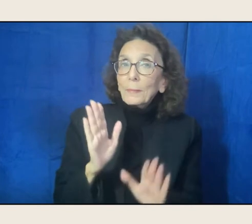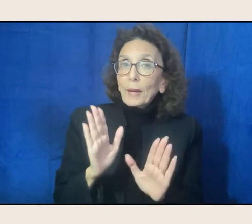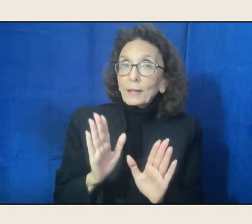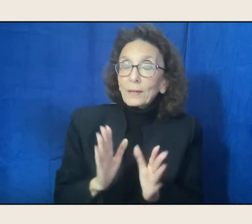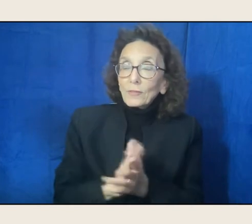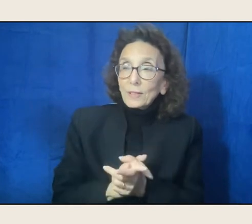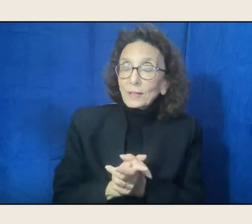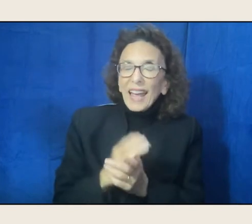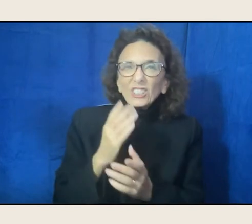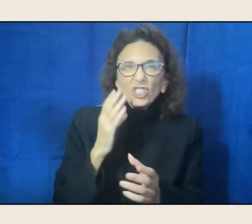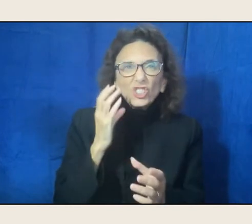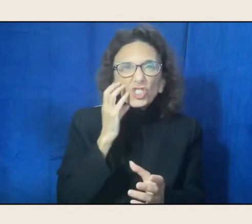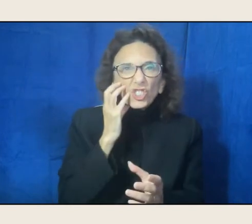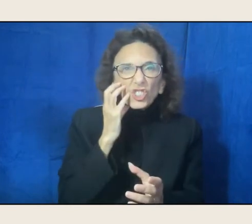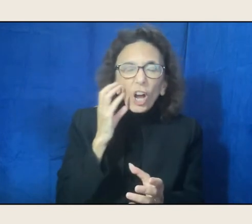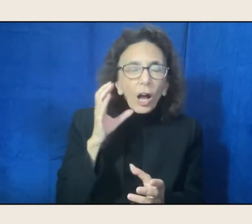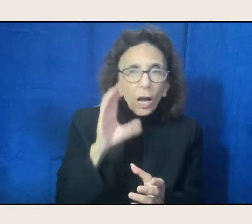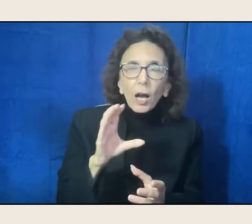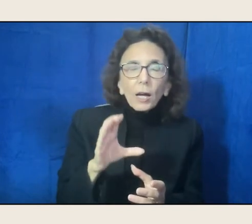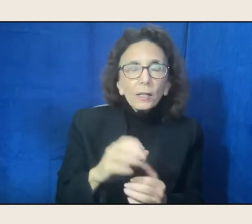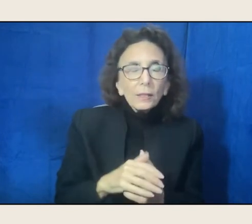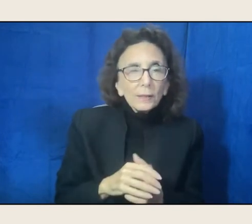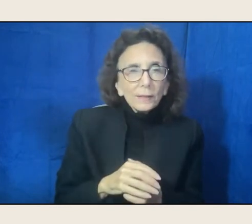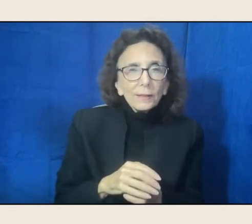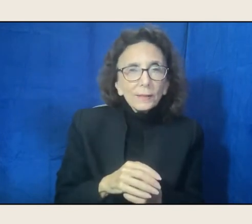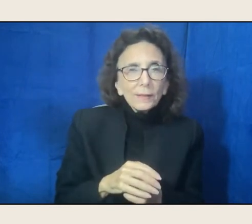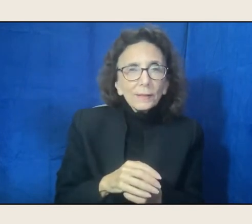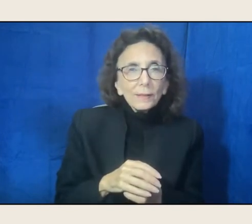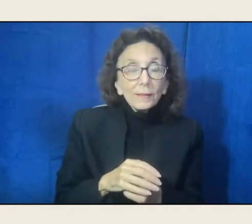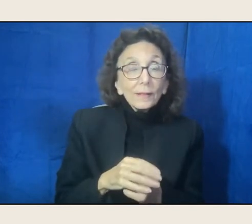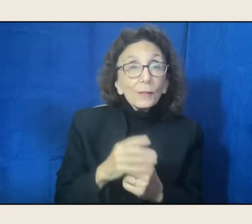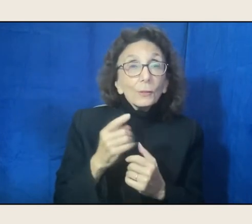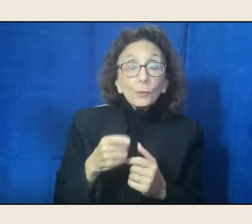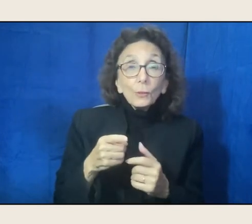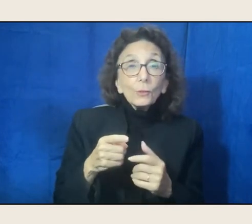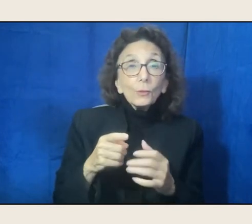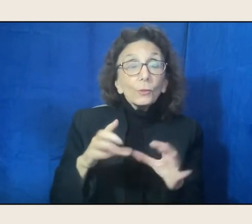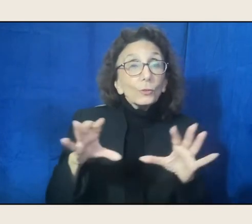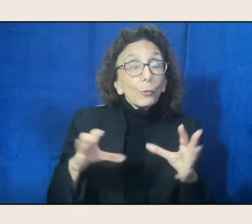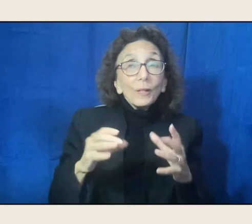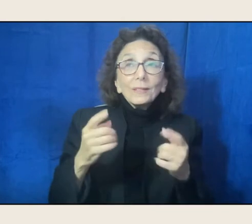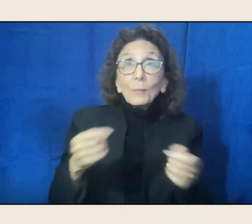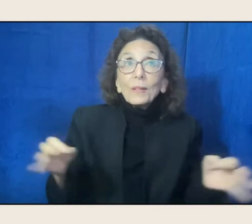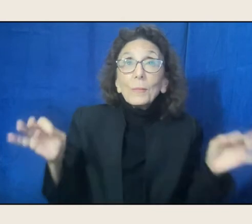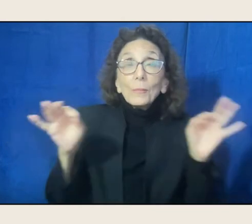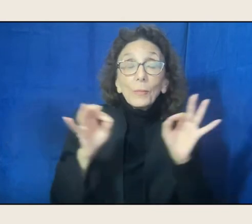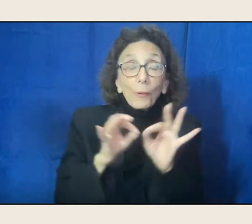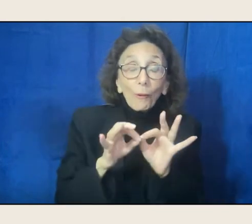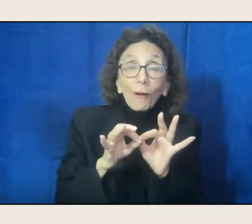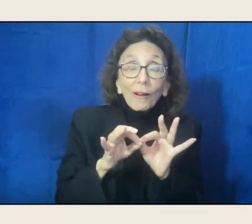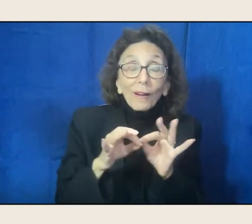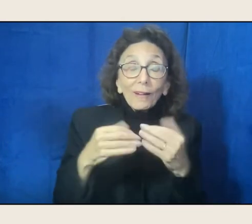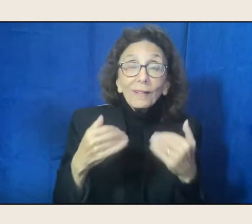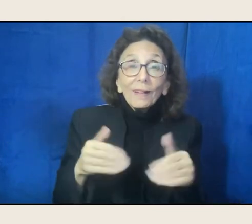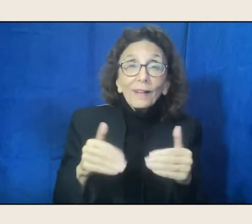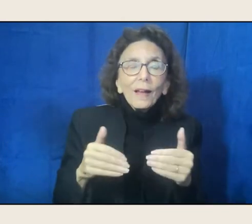I mean, you're really doing a huge and important thing in there, and not everyone, anthologies are such commitments.